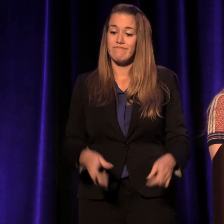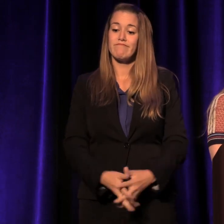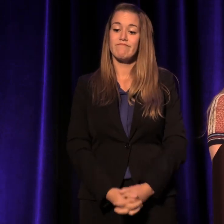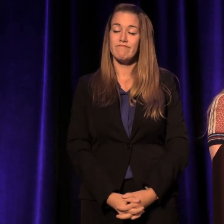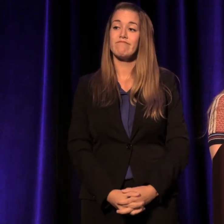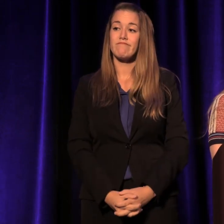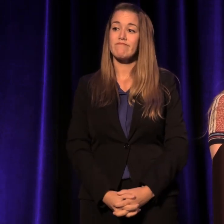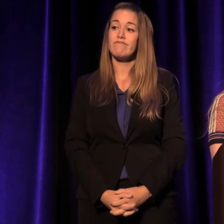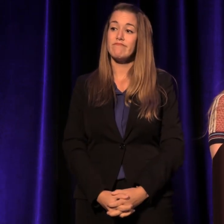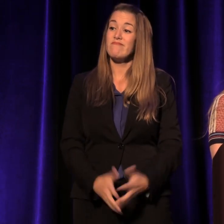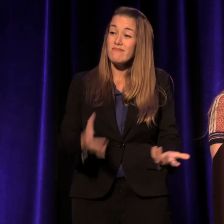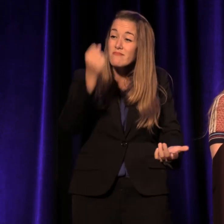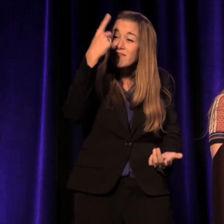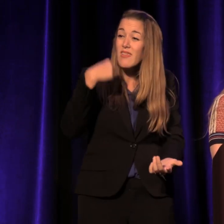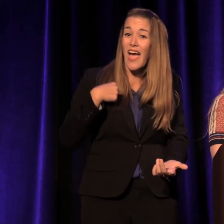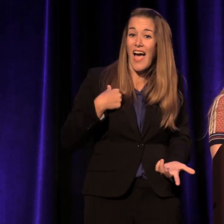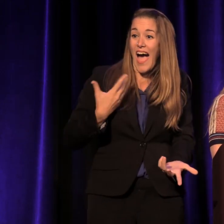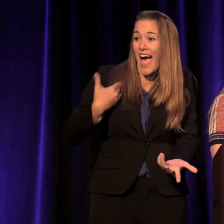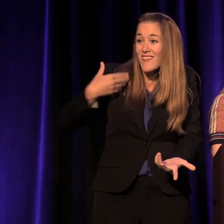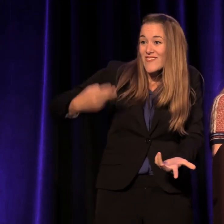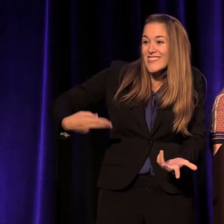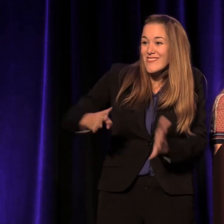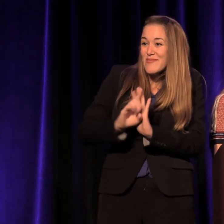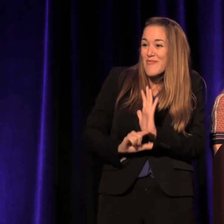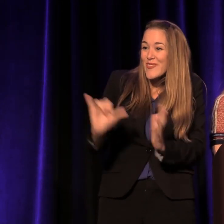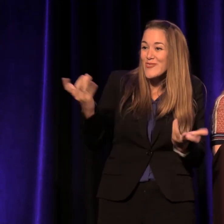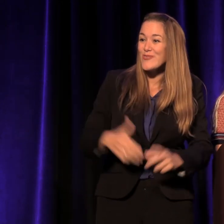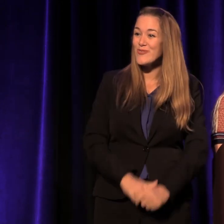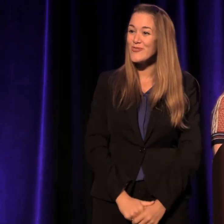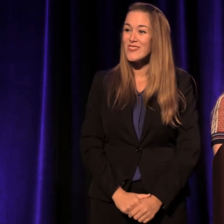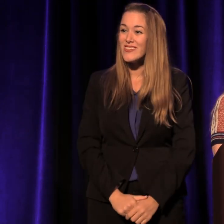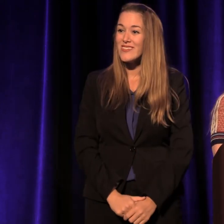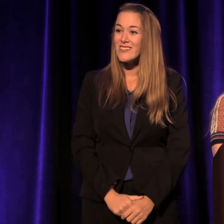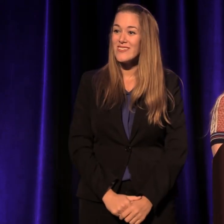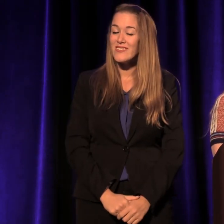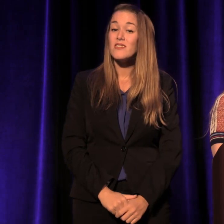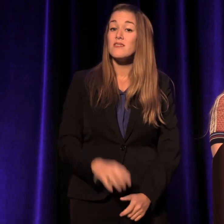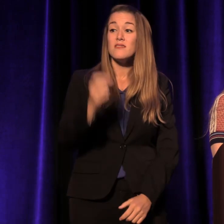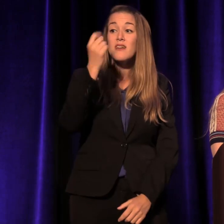I have a past too. I got another chance.